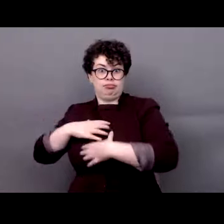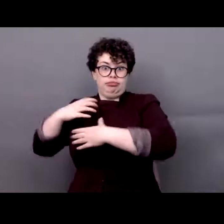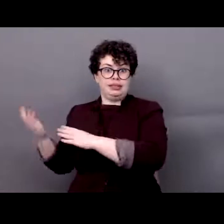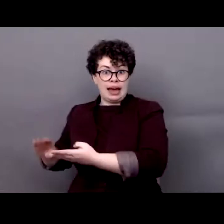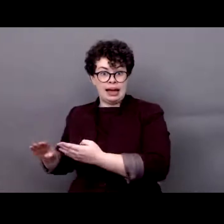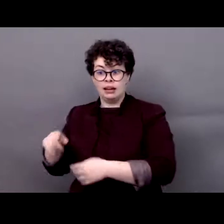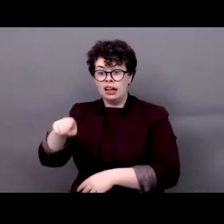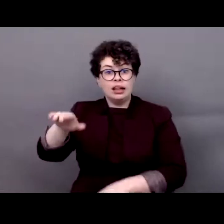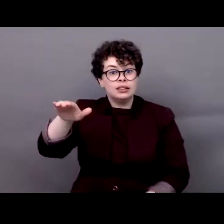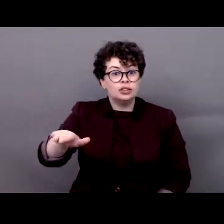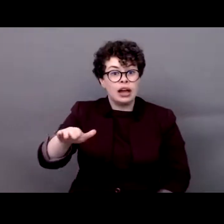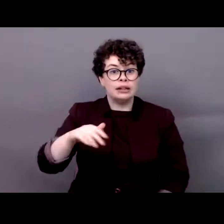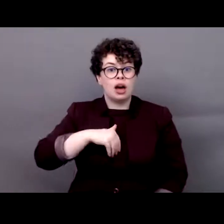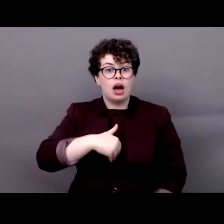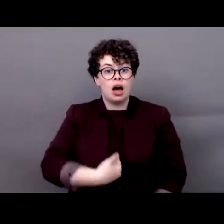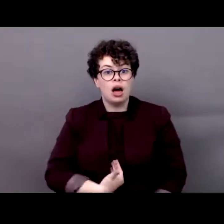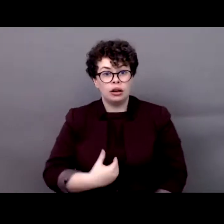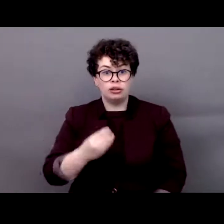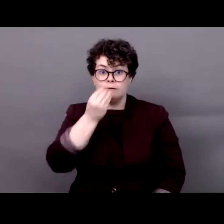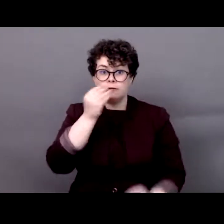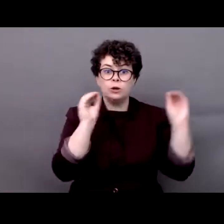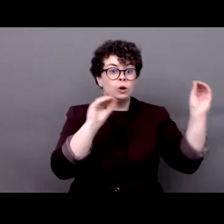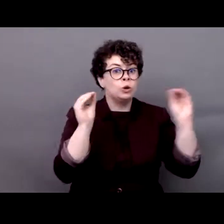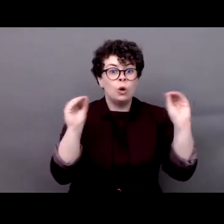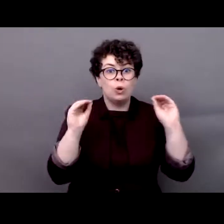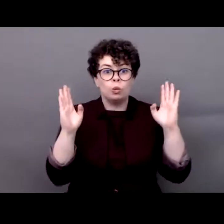hungry and died as